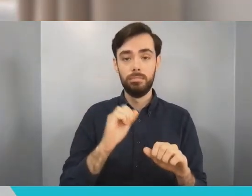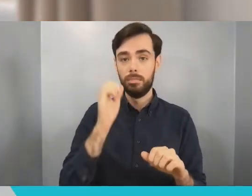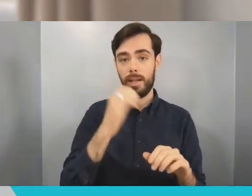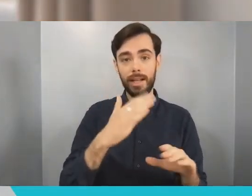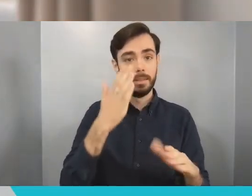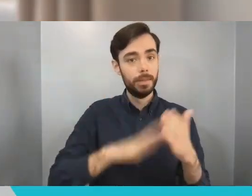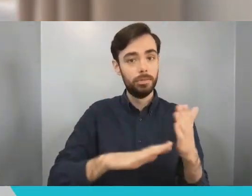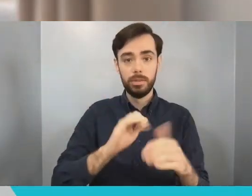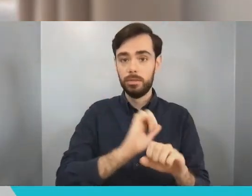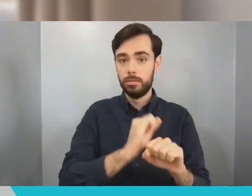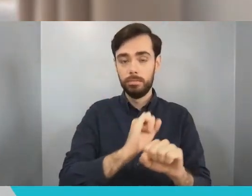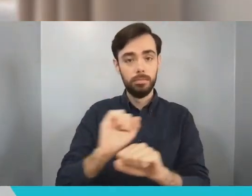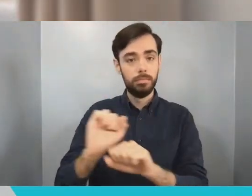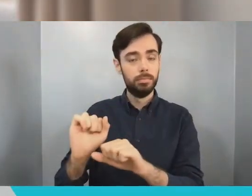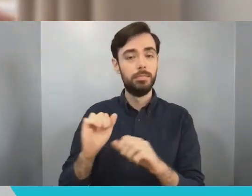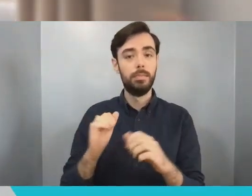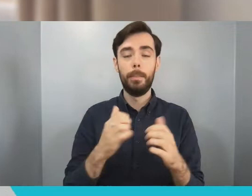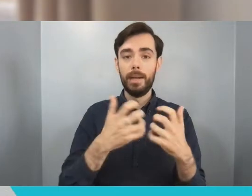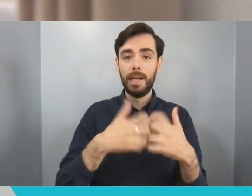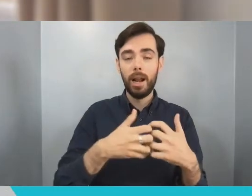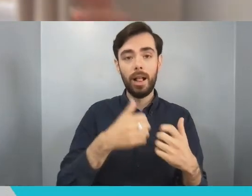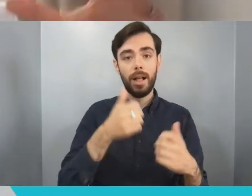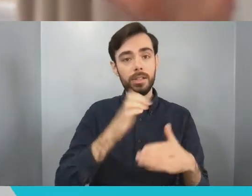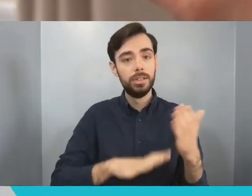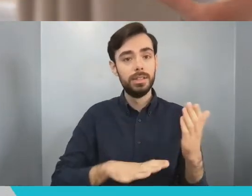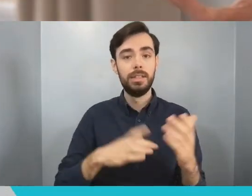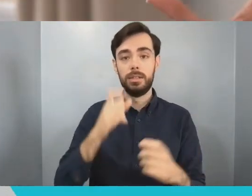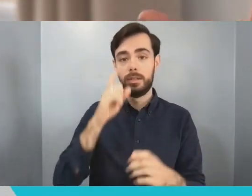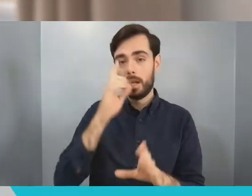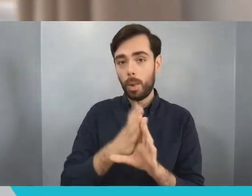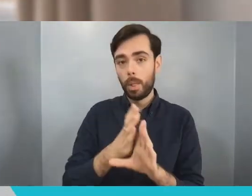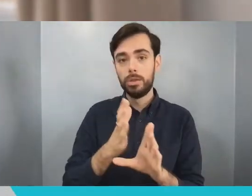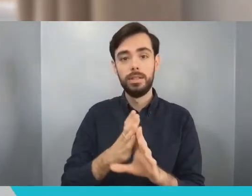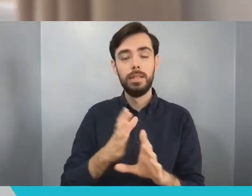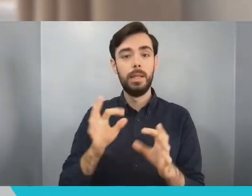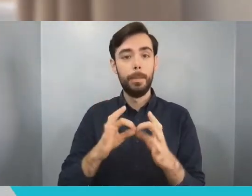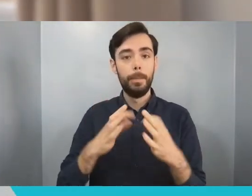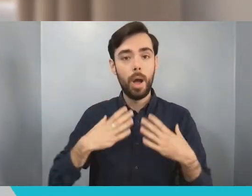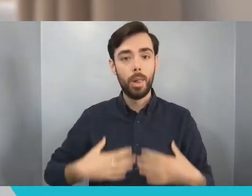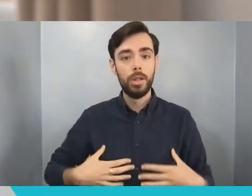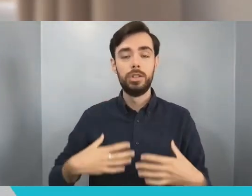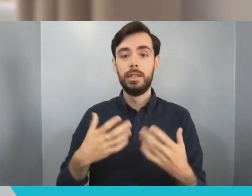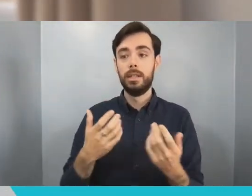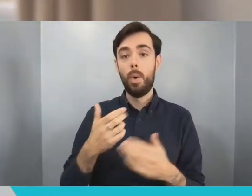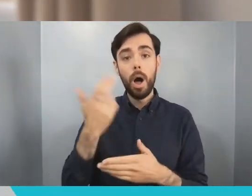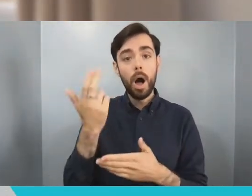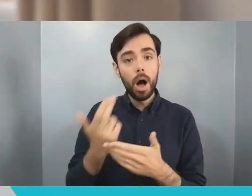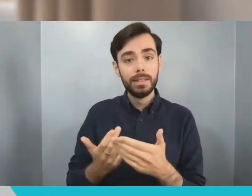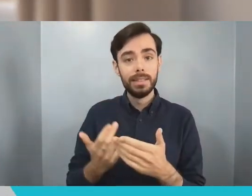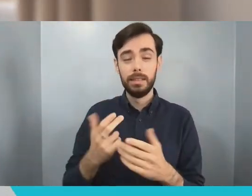machine learning, psychology, biology, artists as we pull together this very sort of deep